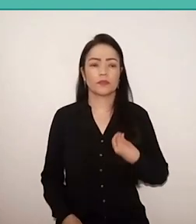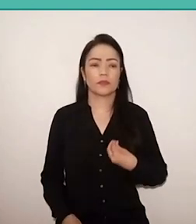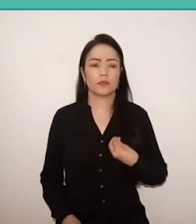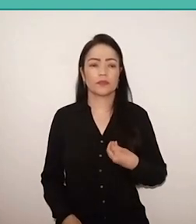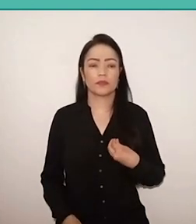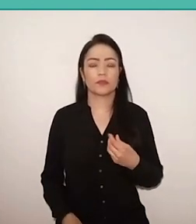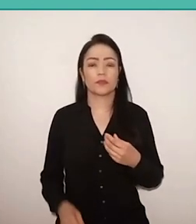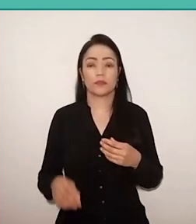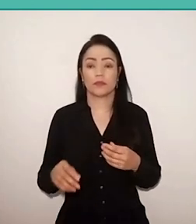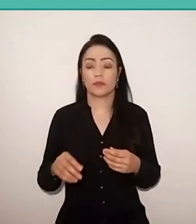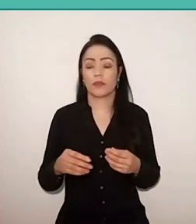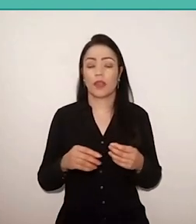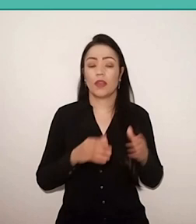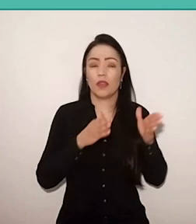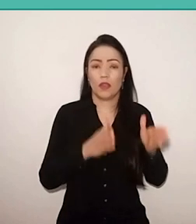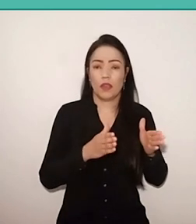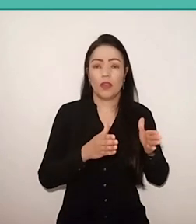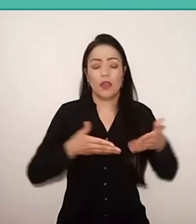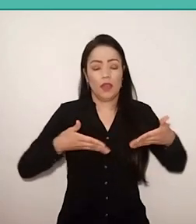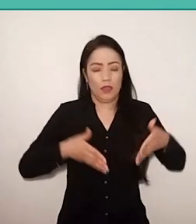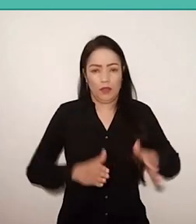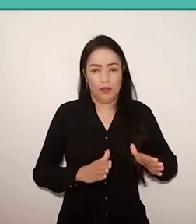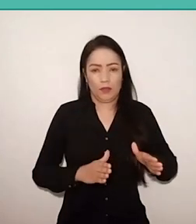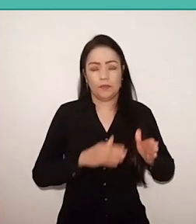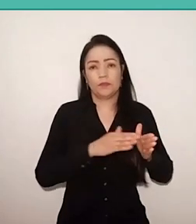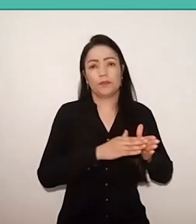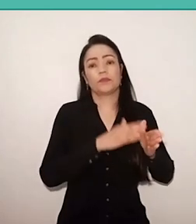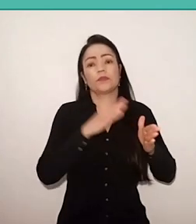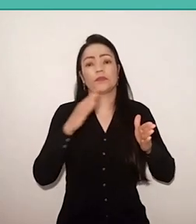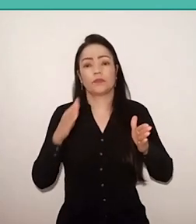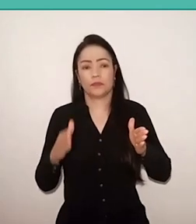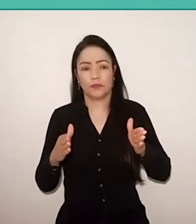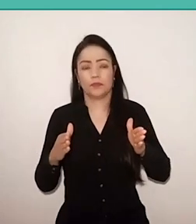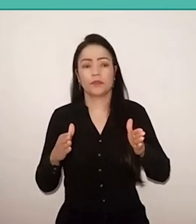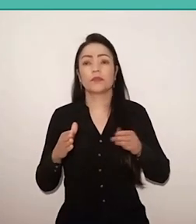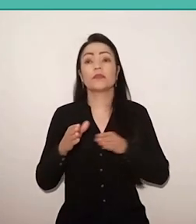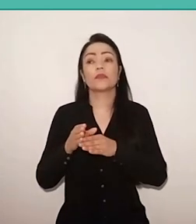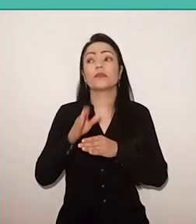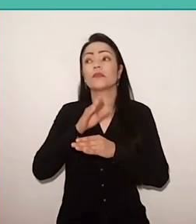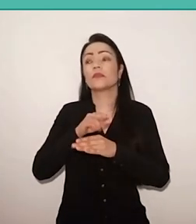one that goes from birth until Paulo goes into exile,